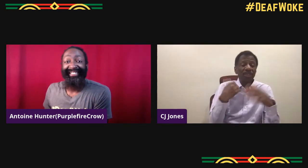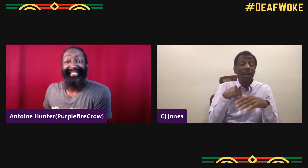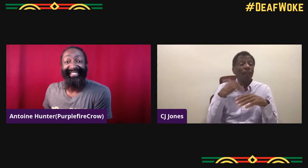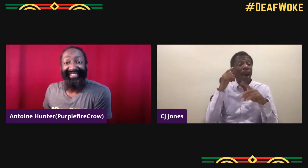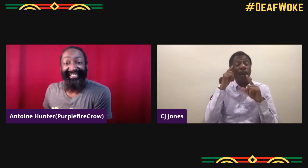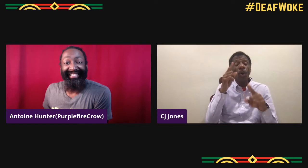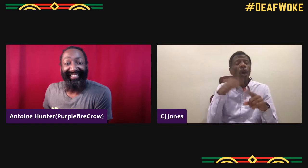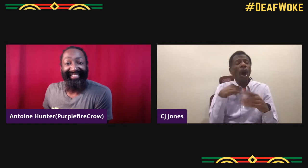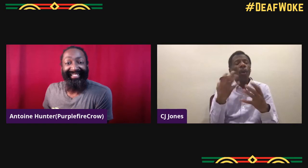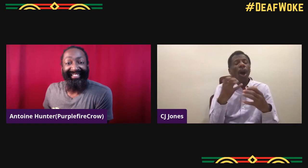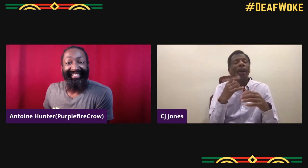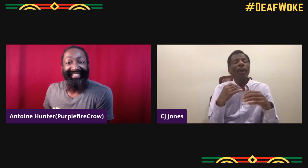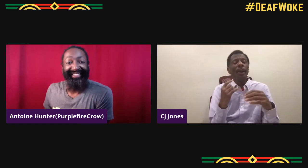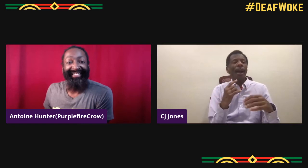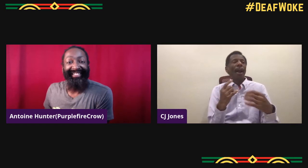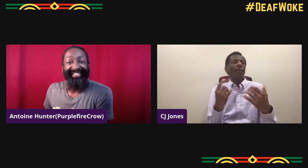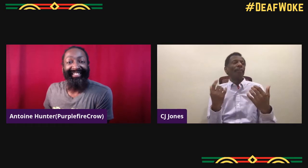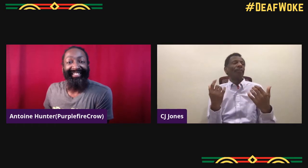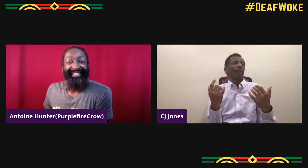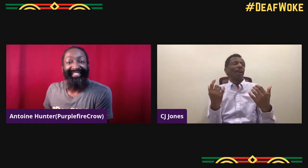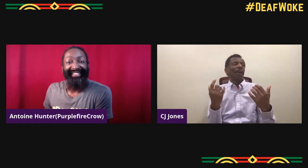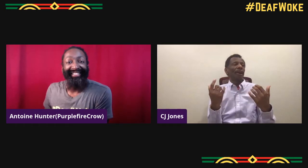Yeah, "Baby driver" cause that set off everything.